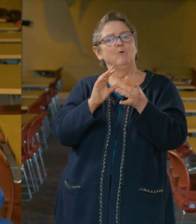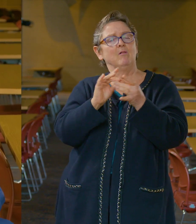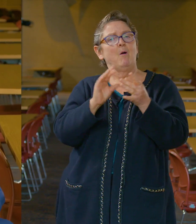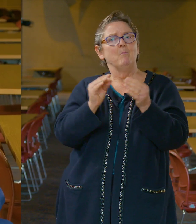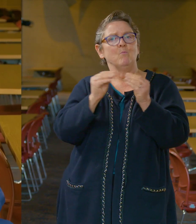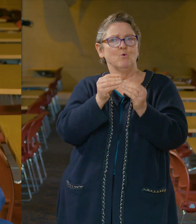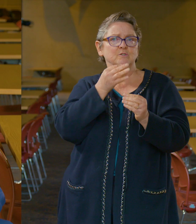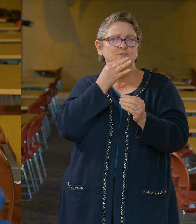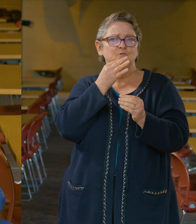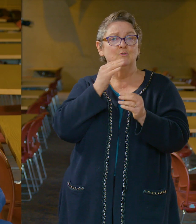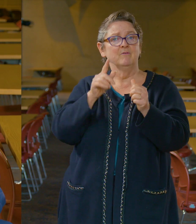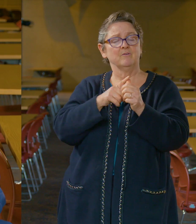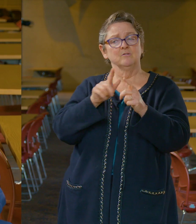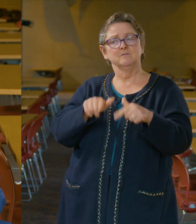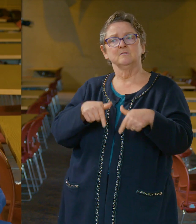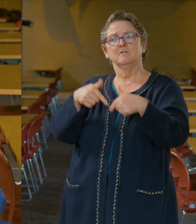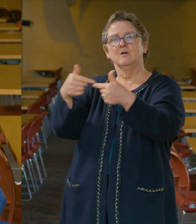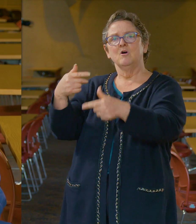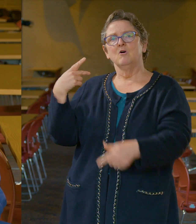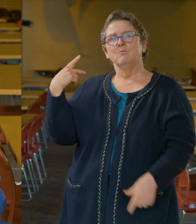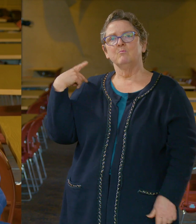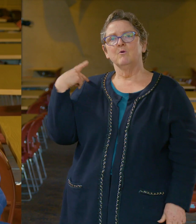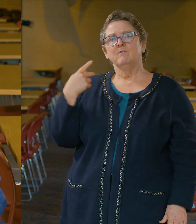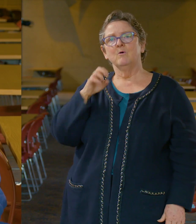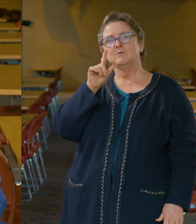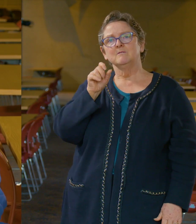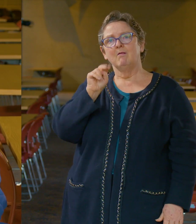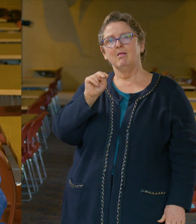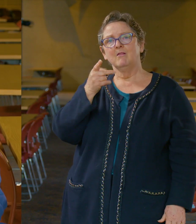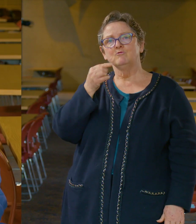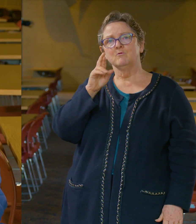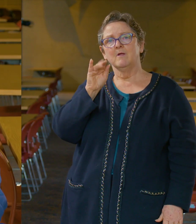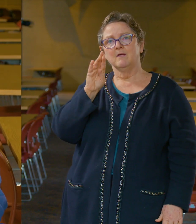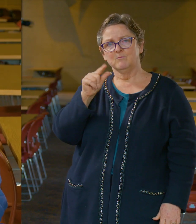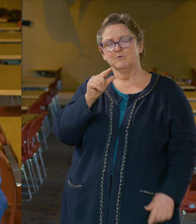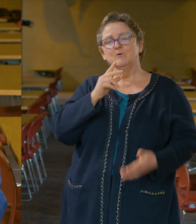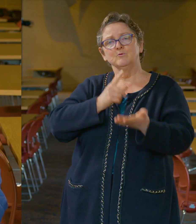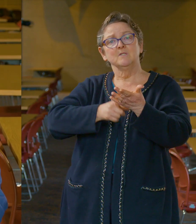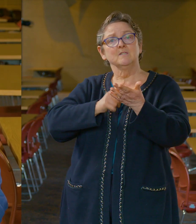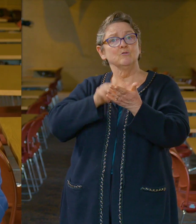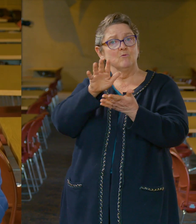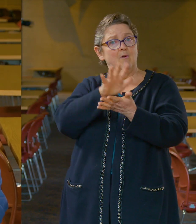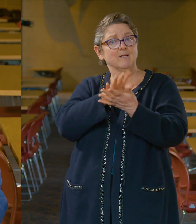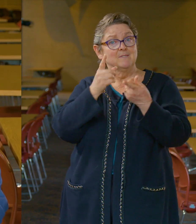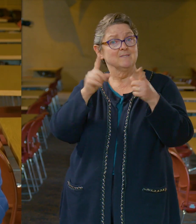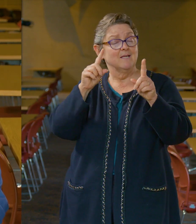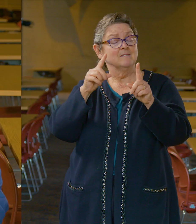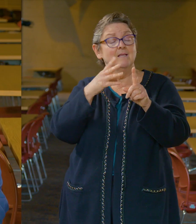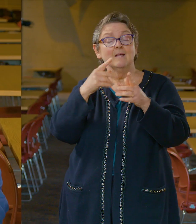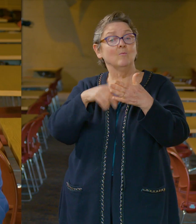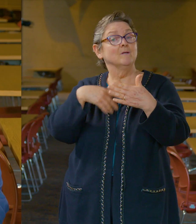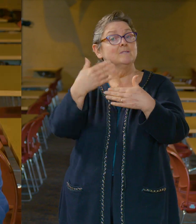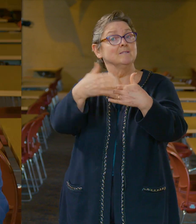to Provost Ellen Granberg to talk about your academic success and what comes next.